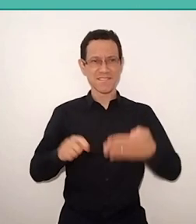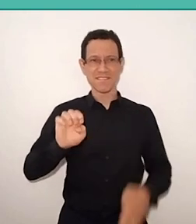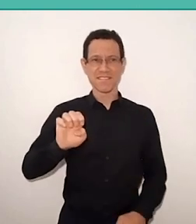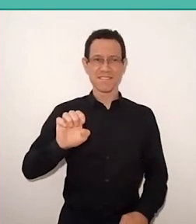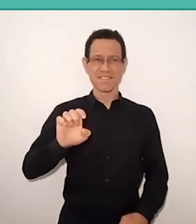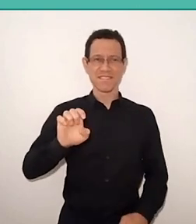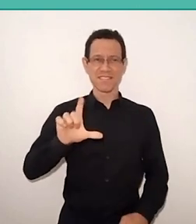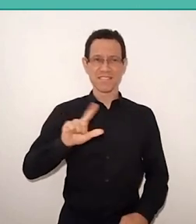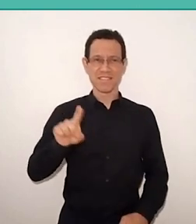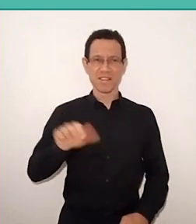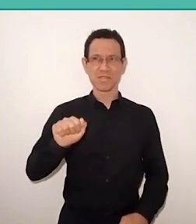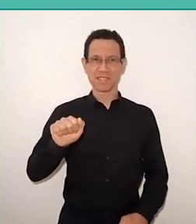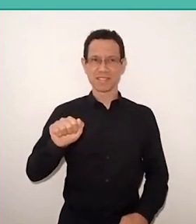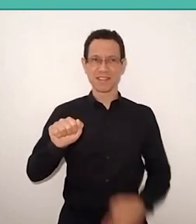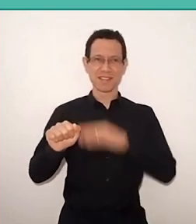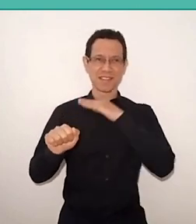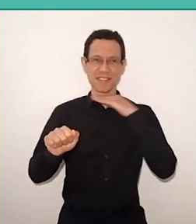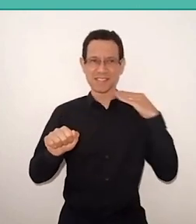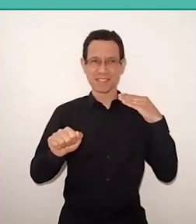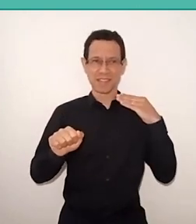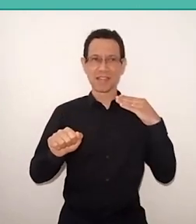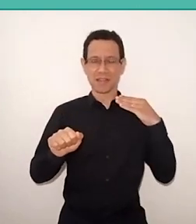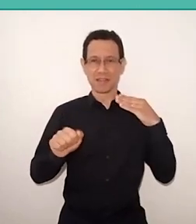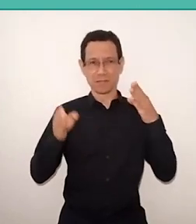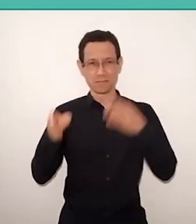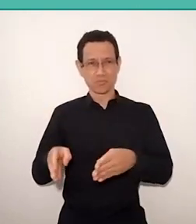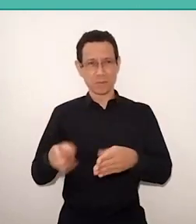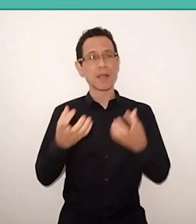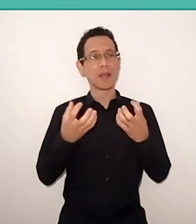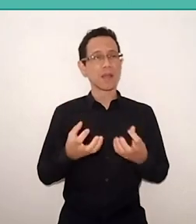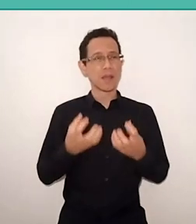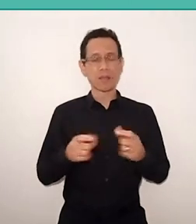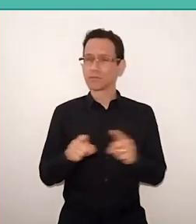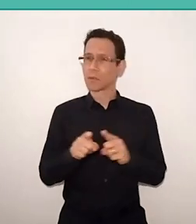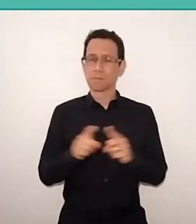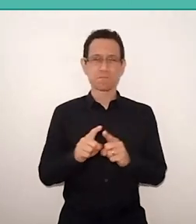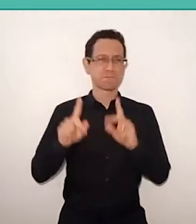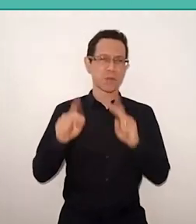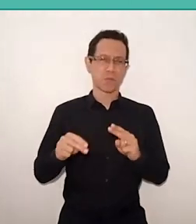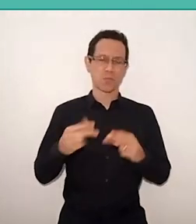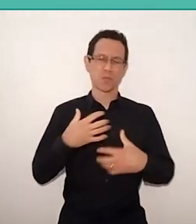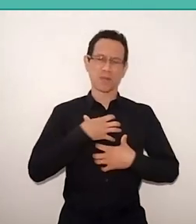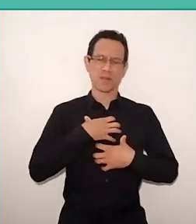When Elza died, he wanted to die too, because he didn't see anymore meaning in life without Elza.